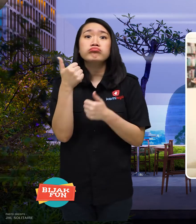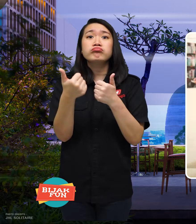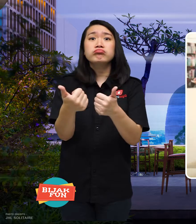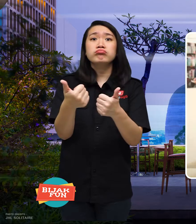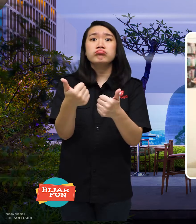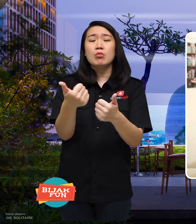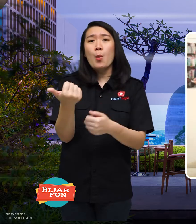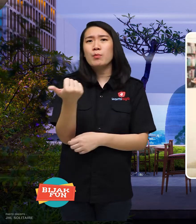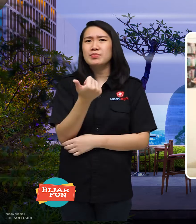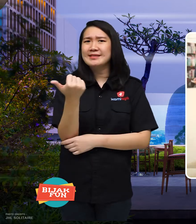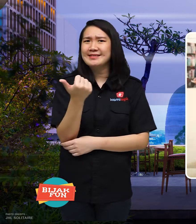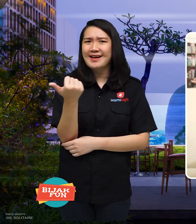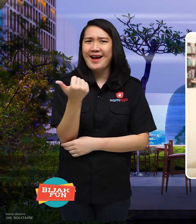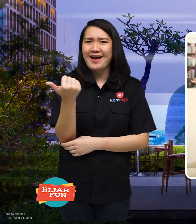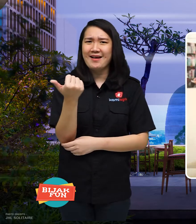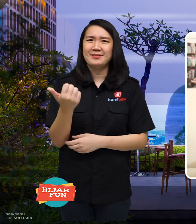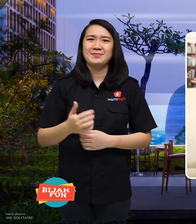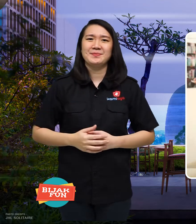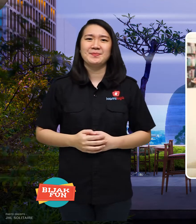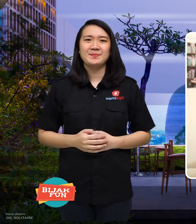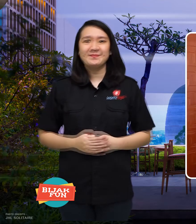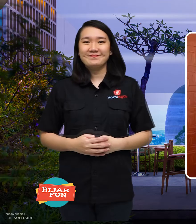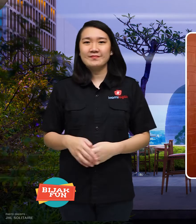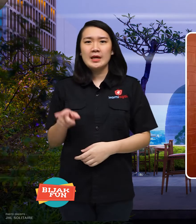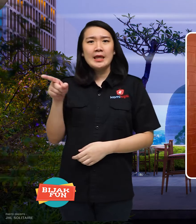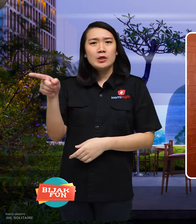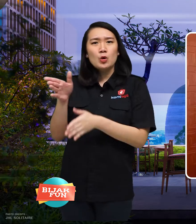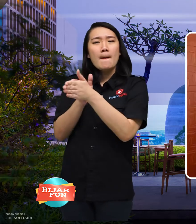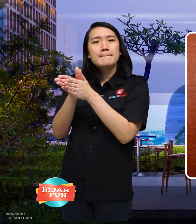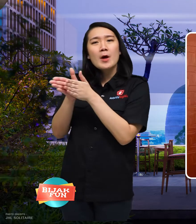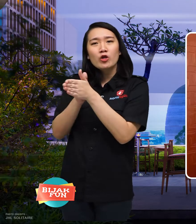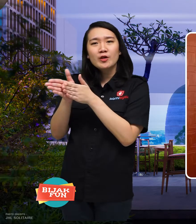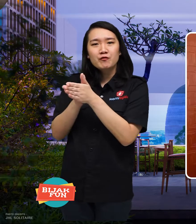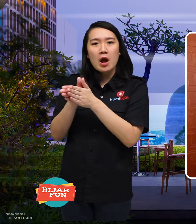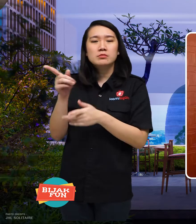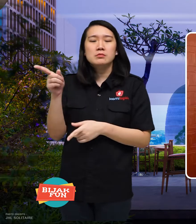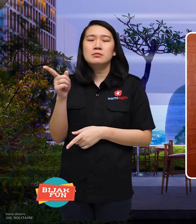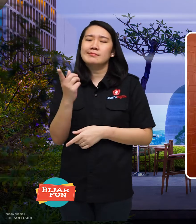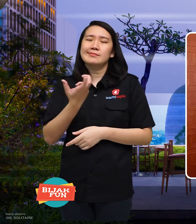That's what motivated her to set the will and live it vigorously.